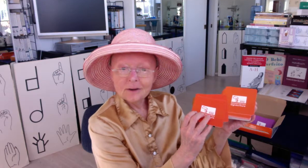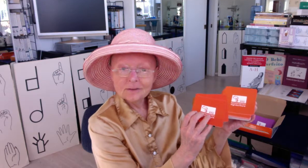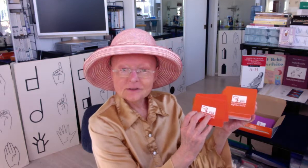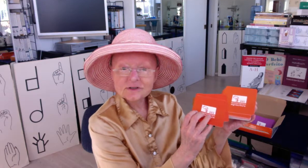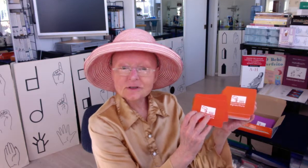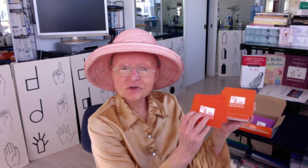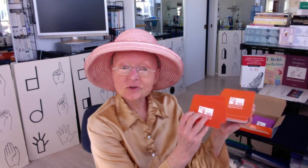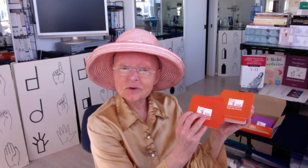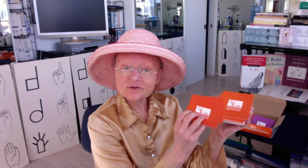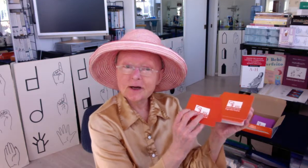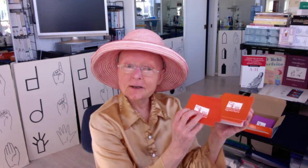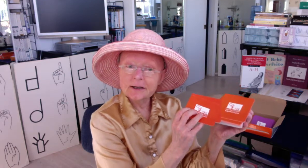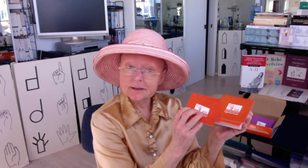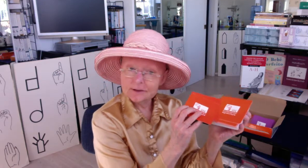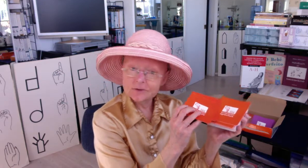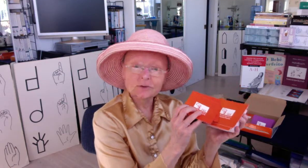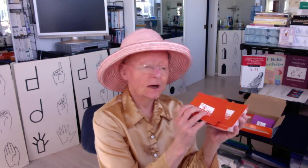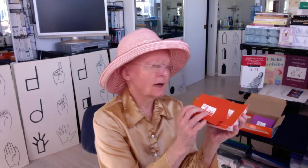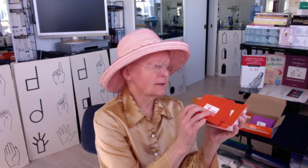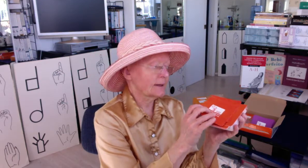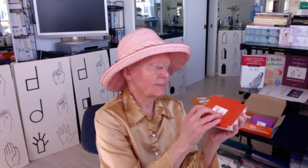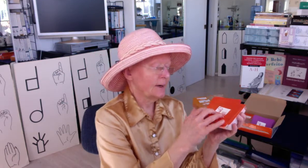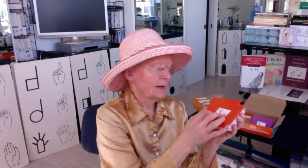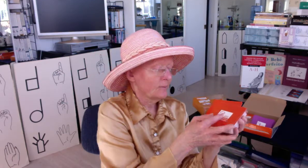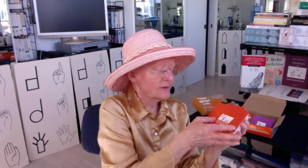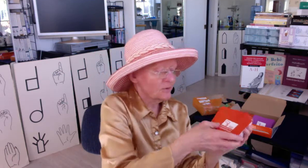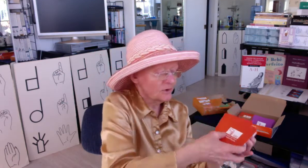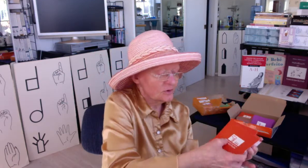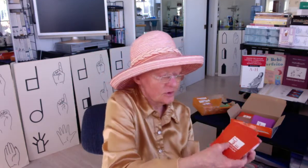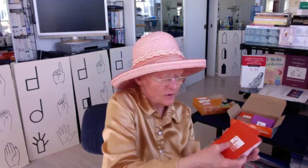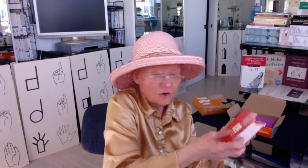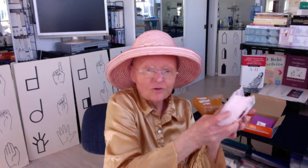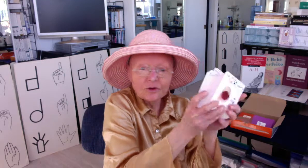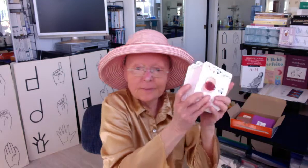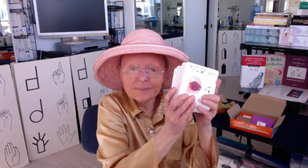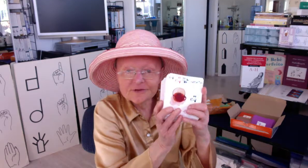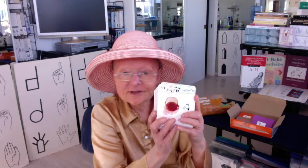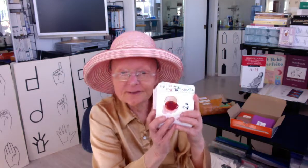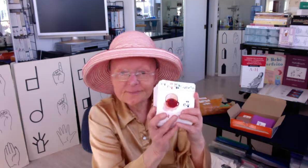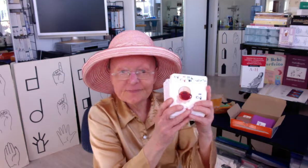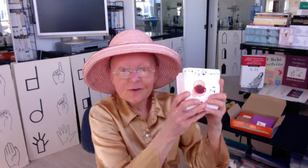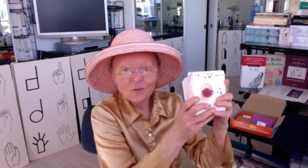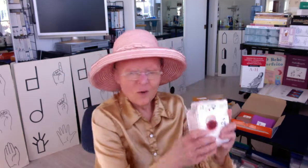Signature of SignÉcriture on them, but then when you turn them over see, wow!